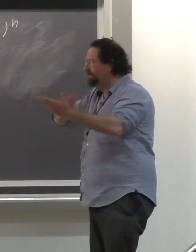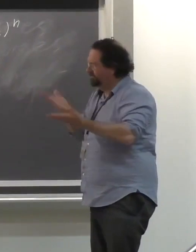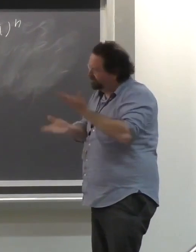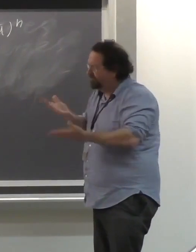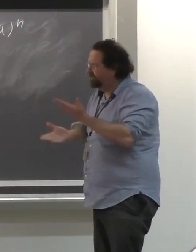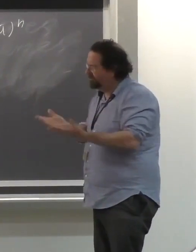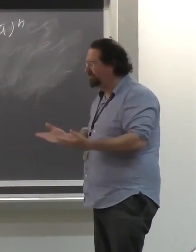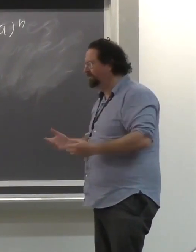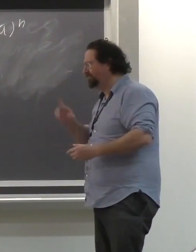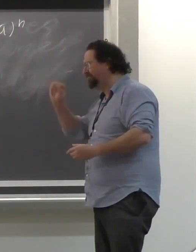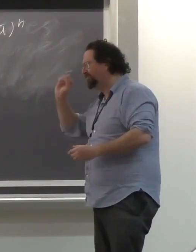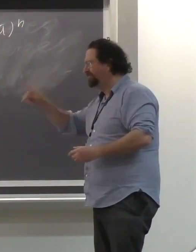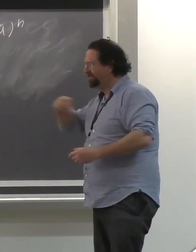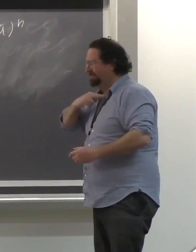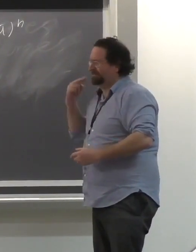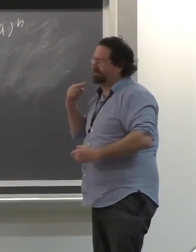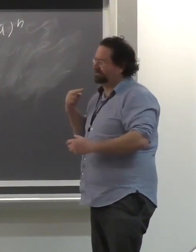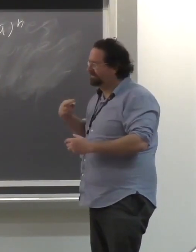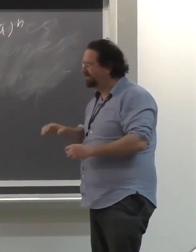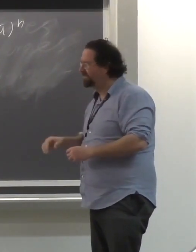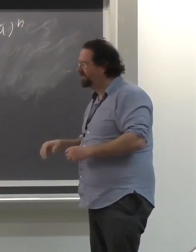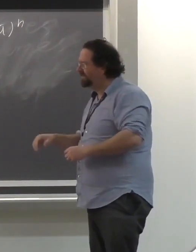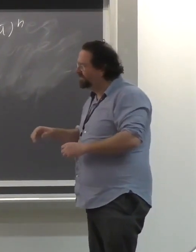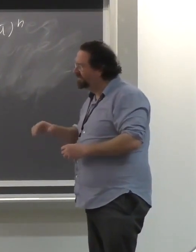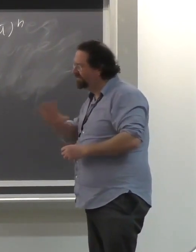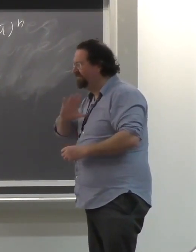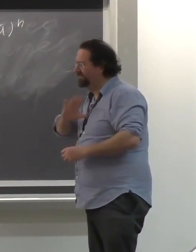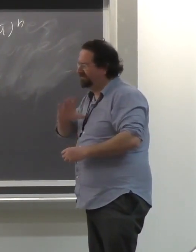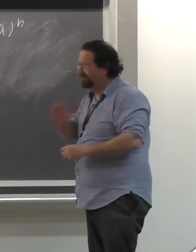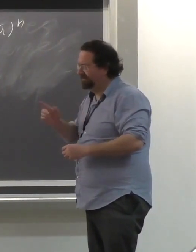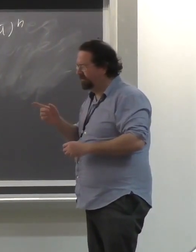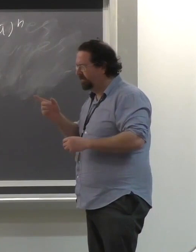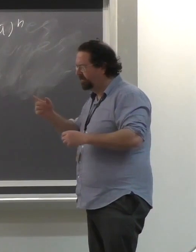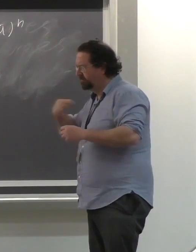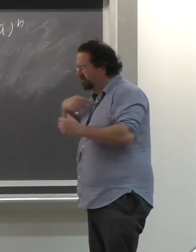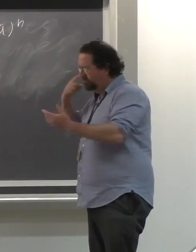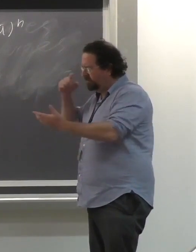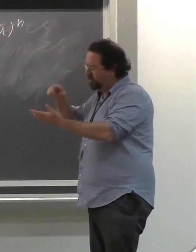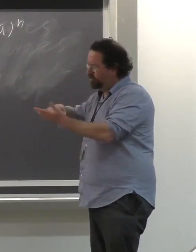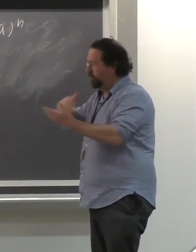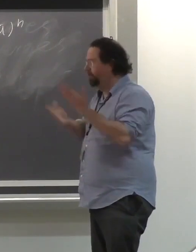And I just want to-- I might-- a little controversial what I'm about to say day. No, I expect that.